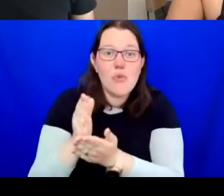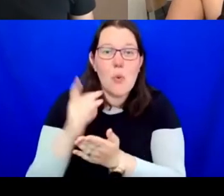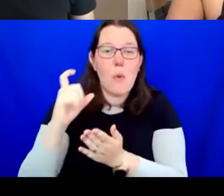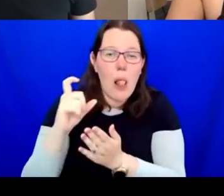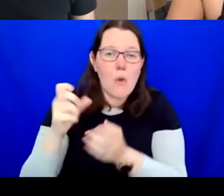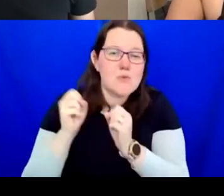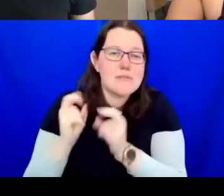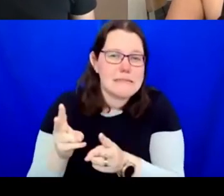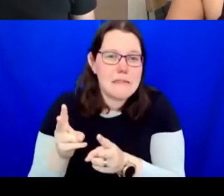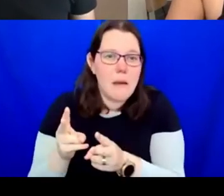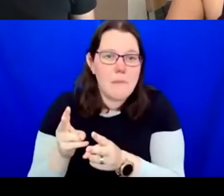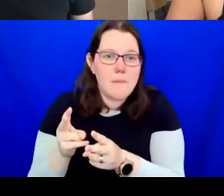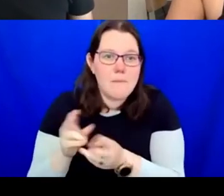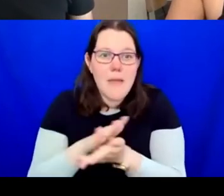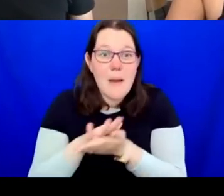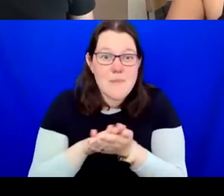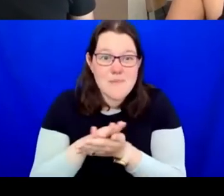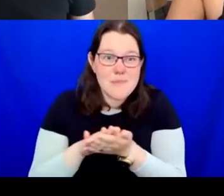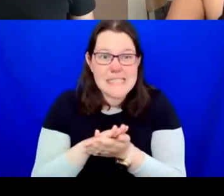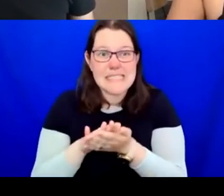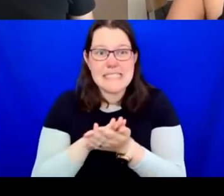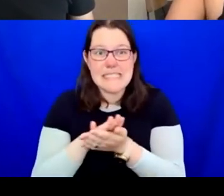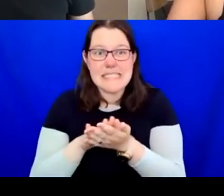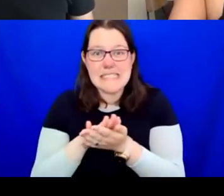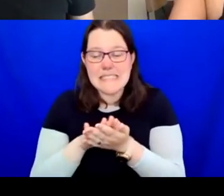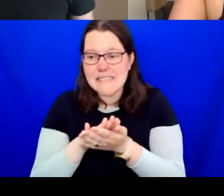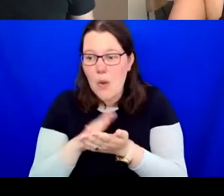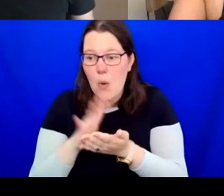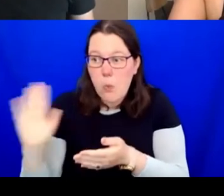However, I like to think that each one of us is an institution of and in ourselves.